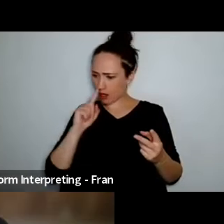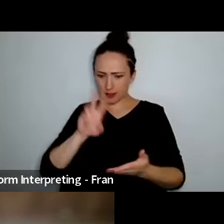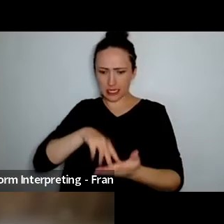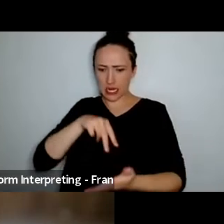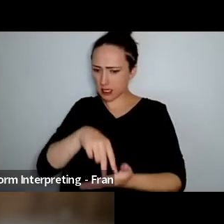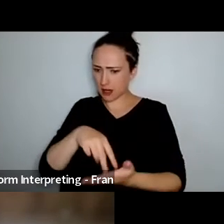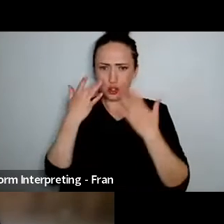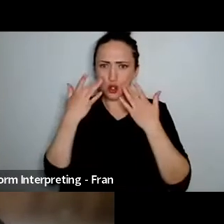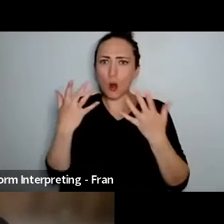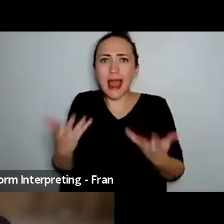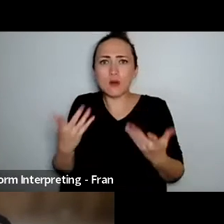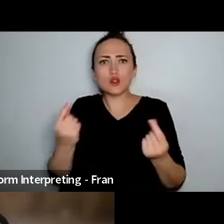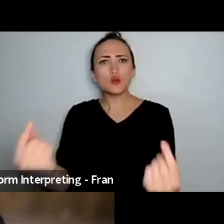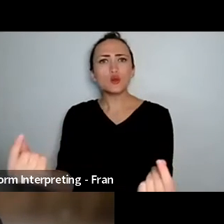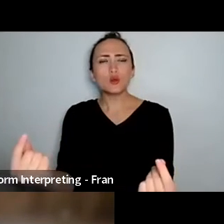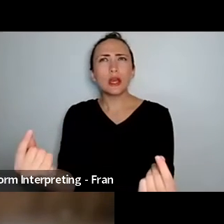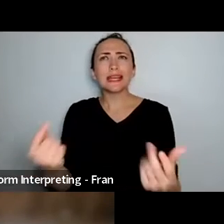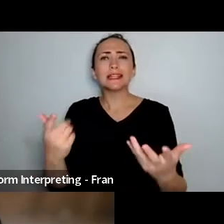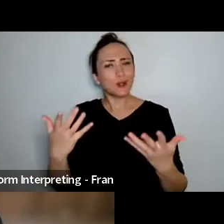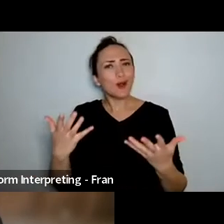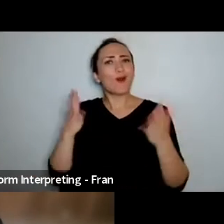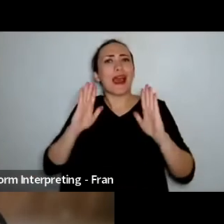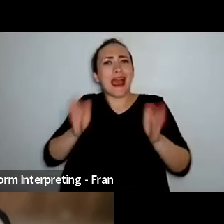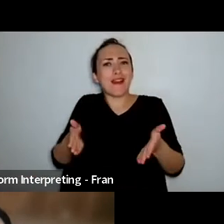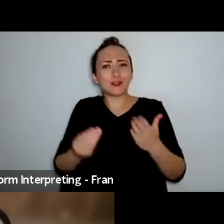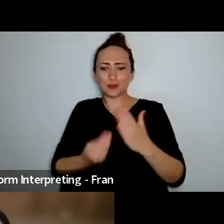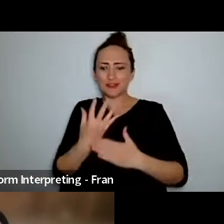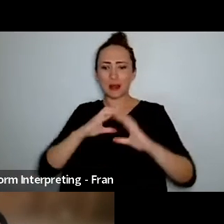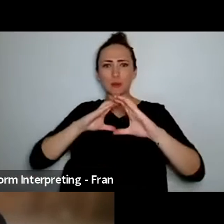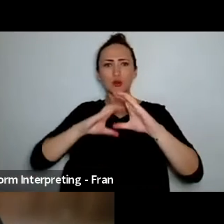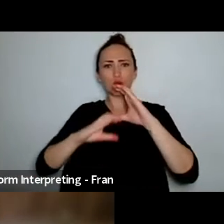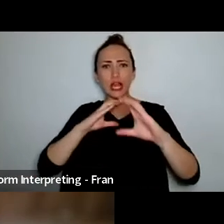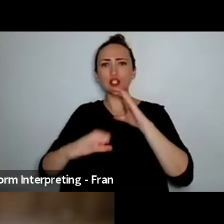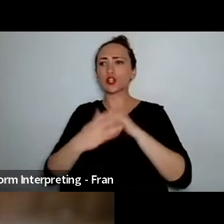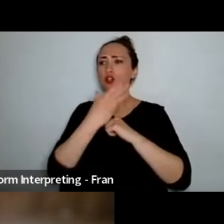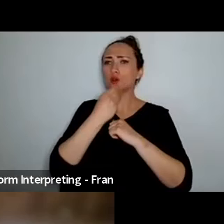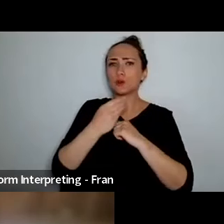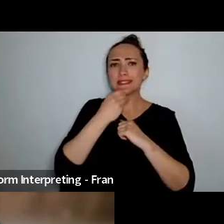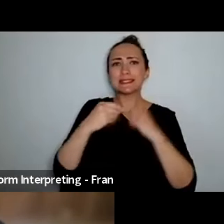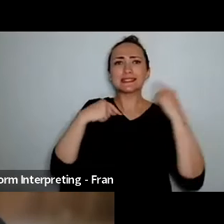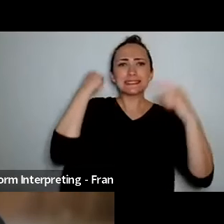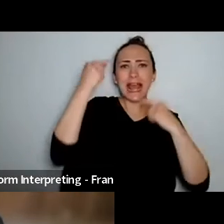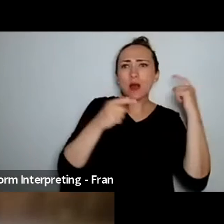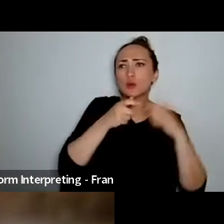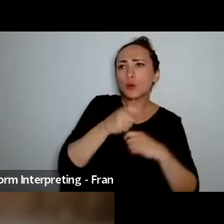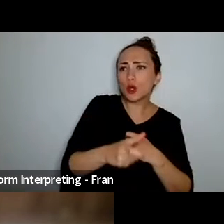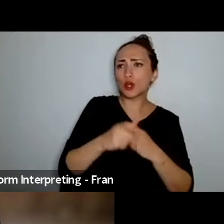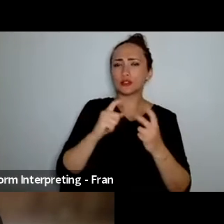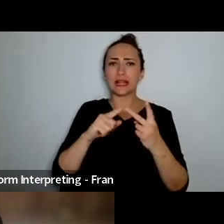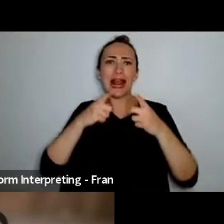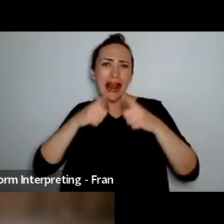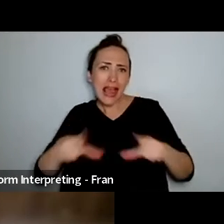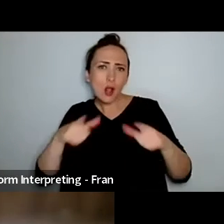so it really developed a way of using words using sounds using language demonstrating with my